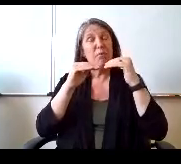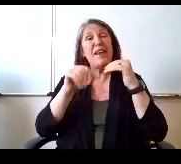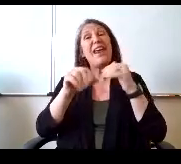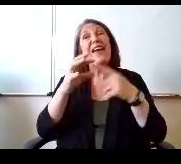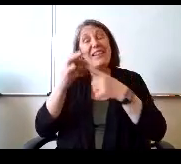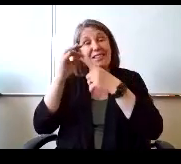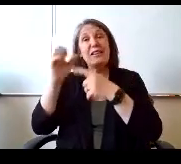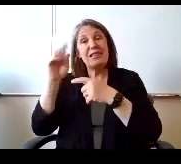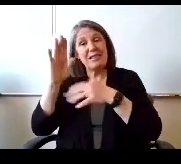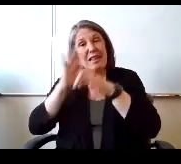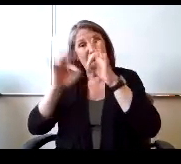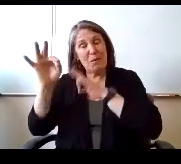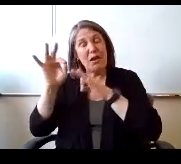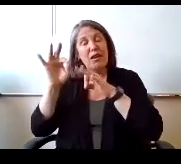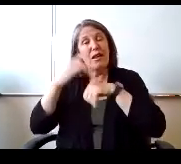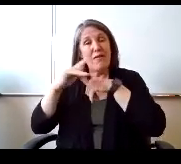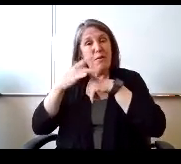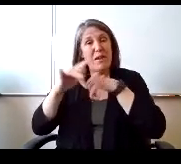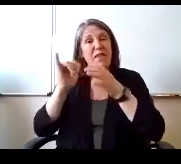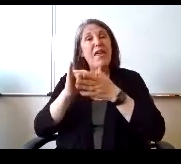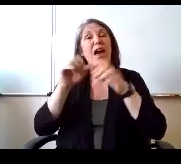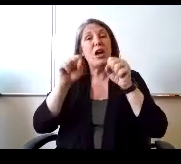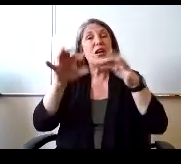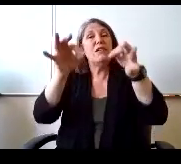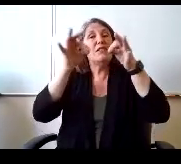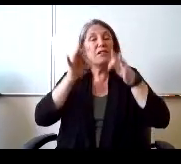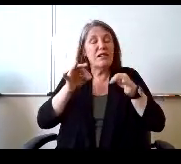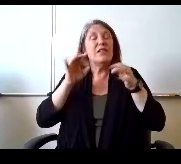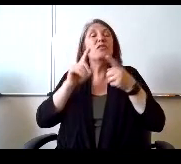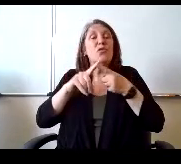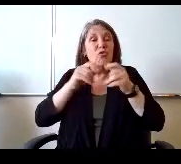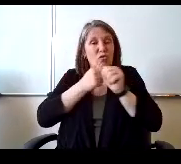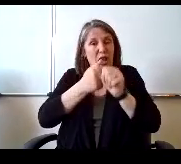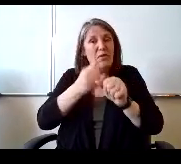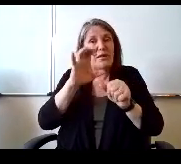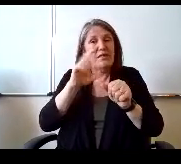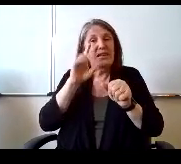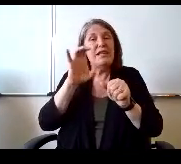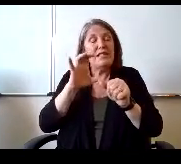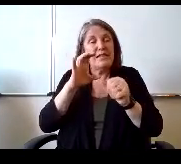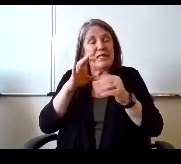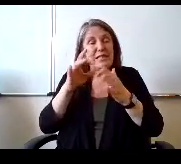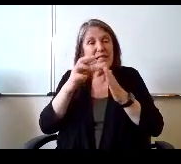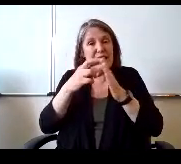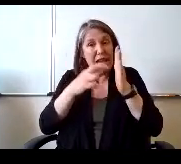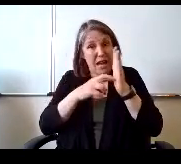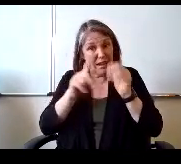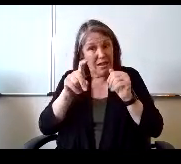That would bump us back to following those CDC guidelines. Because I feel like it's important